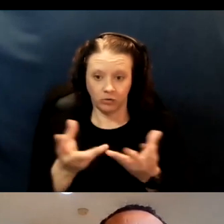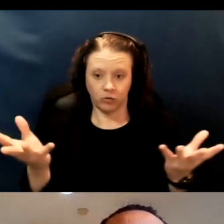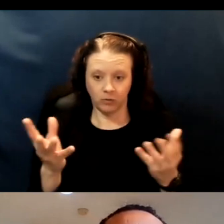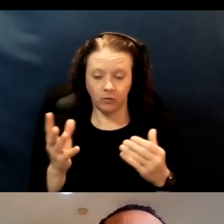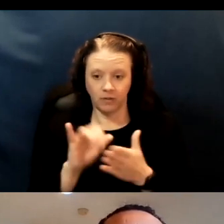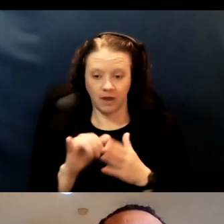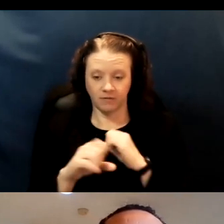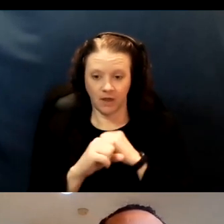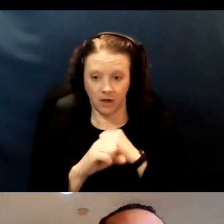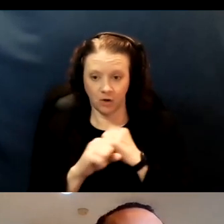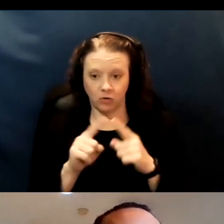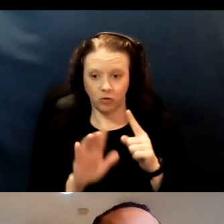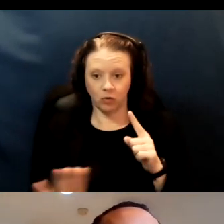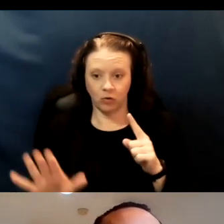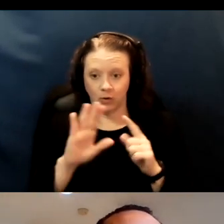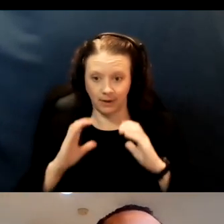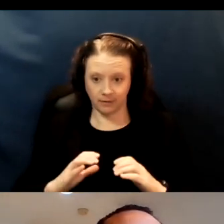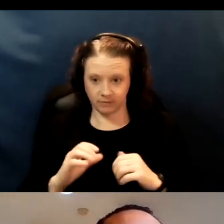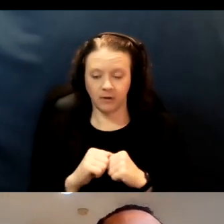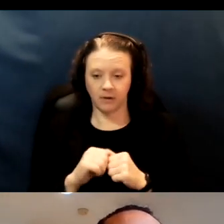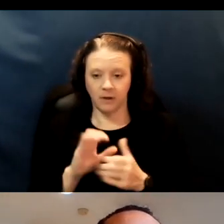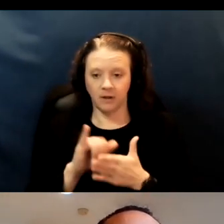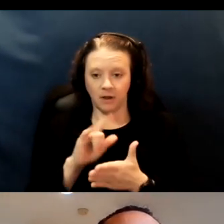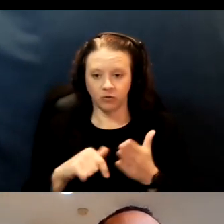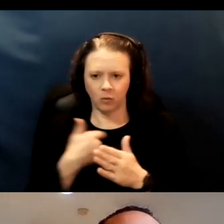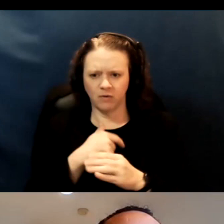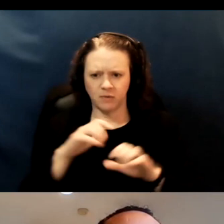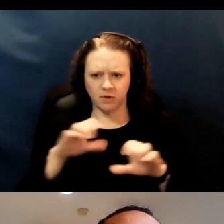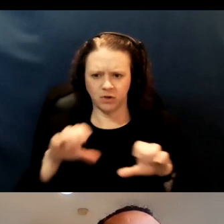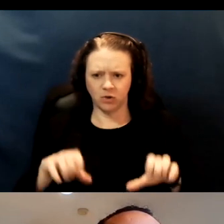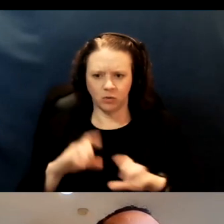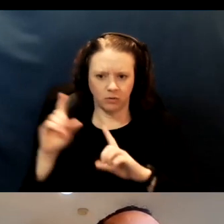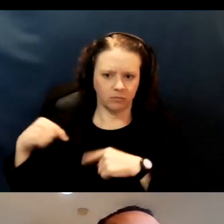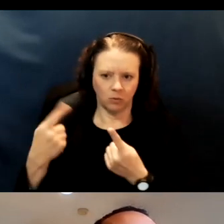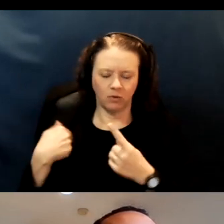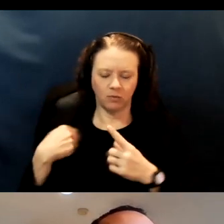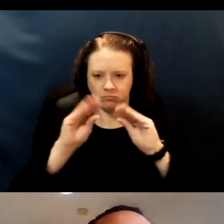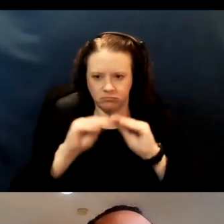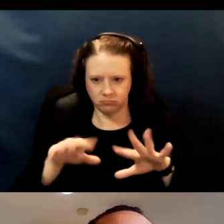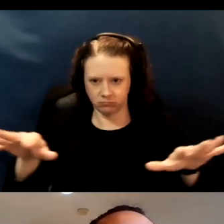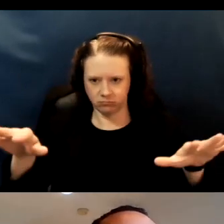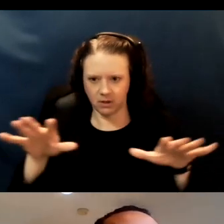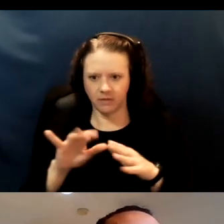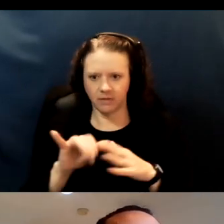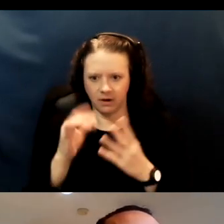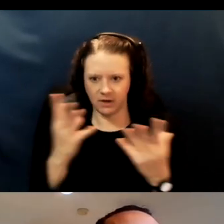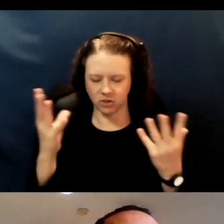to your clients, which is what we've been doing. We've been sending it out to many of our partners over the last month or two now.